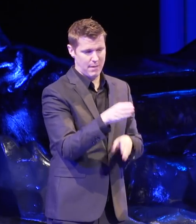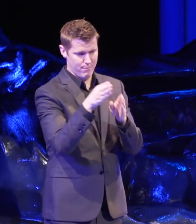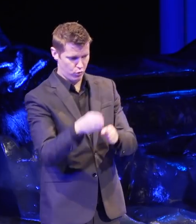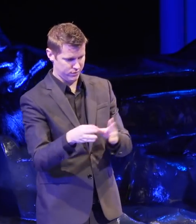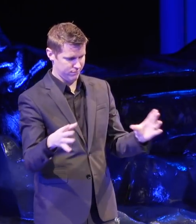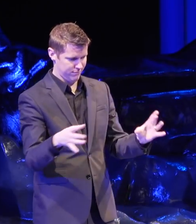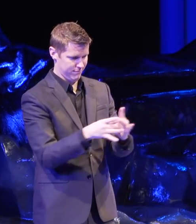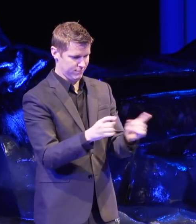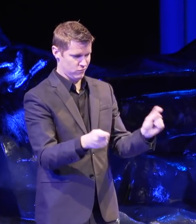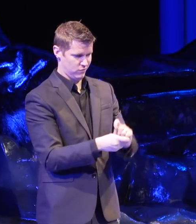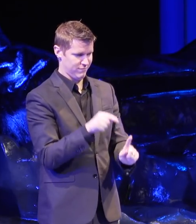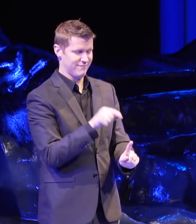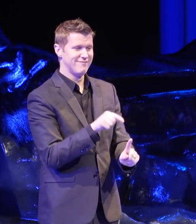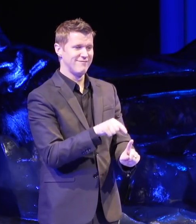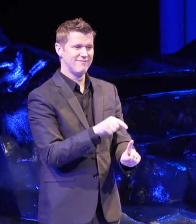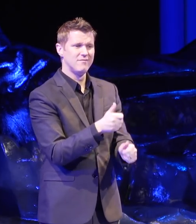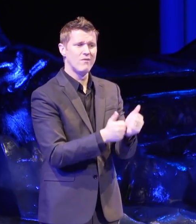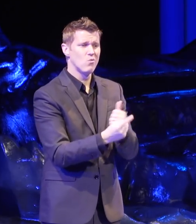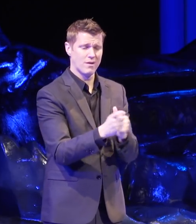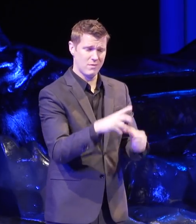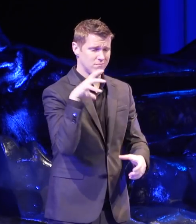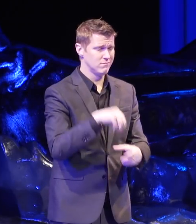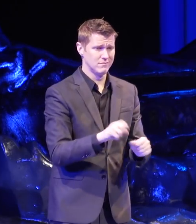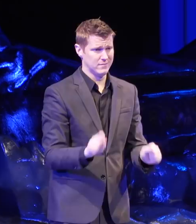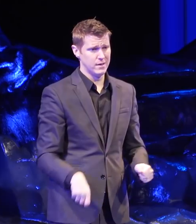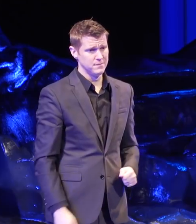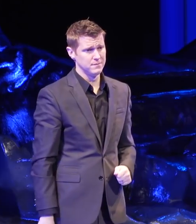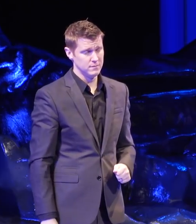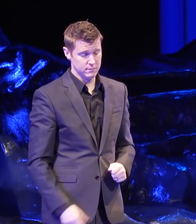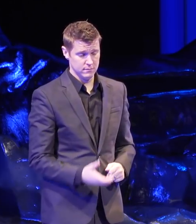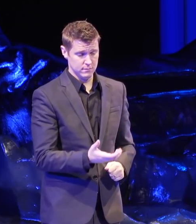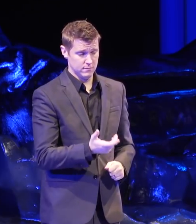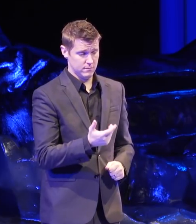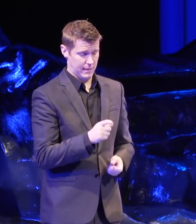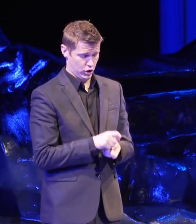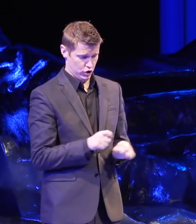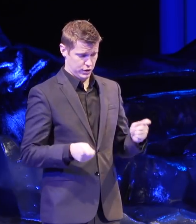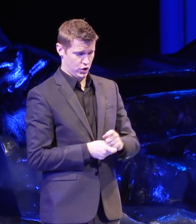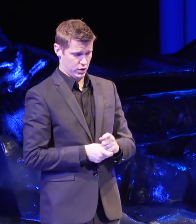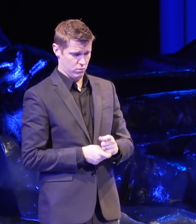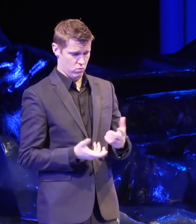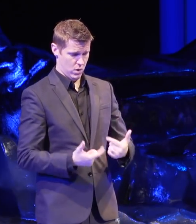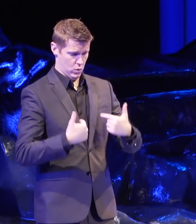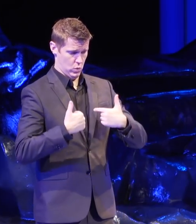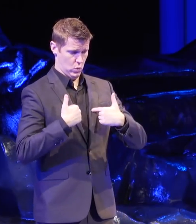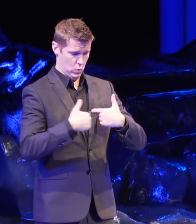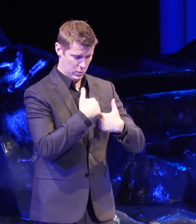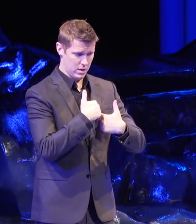Every one of us can be part of a big change by changing what we believe and do